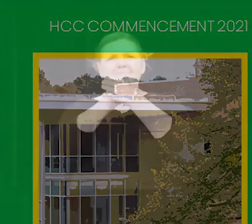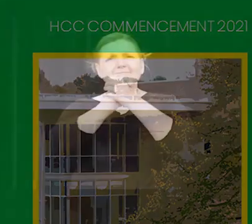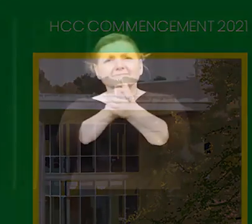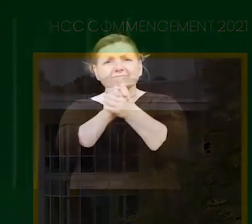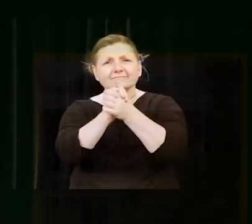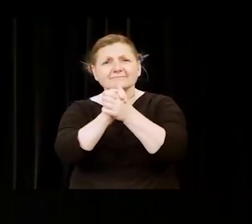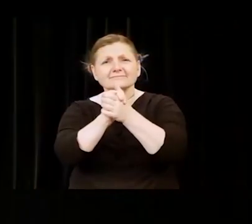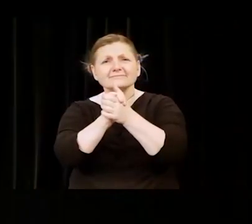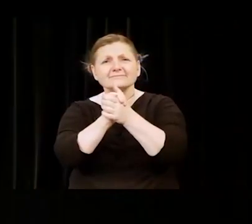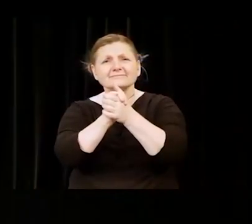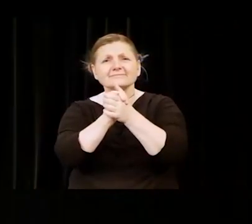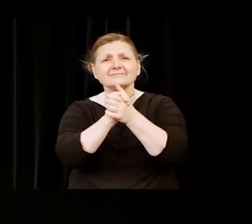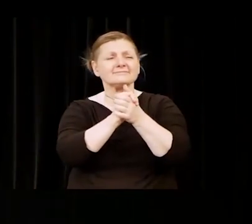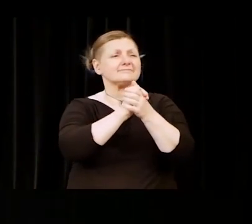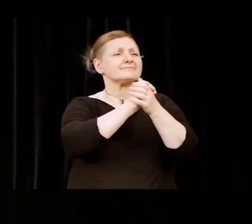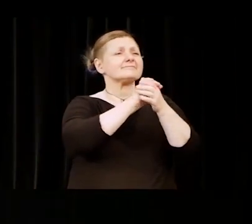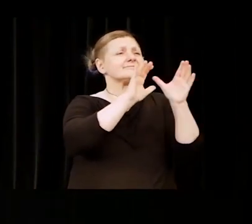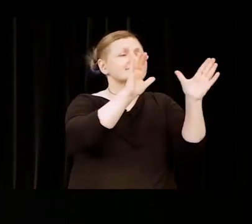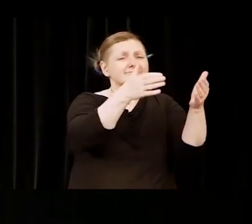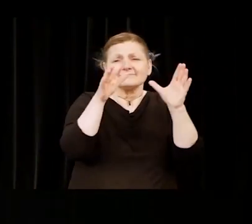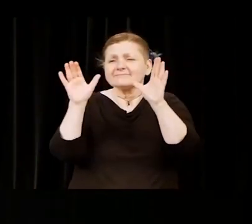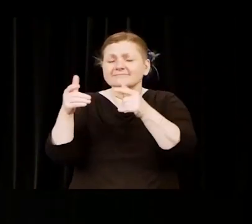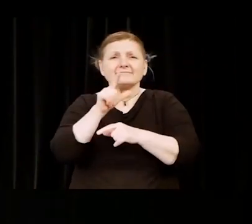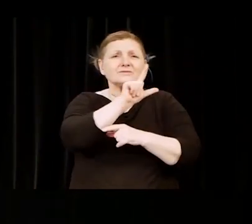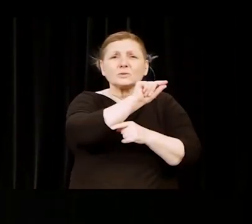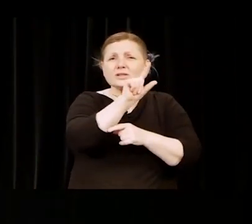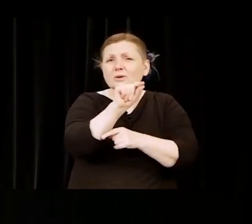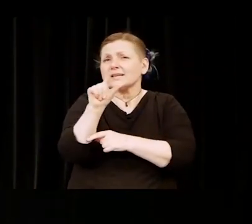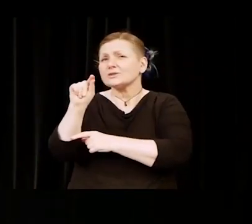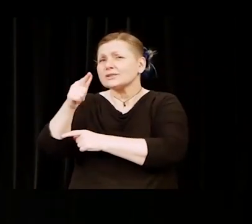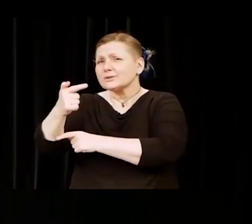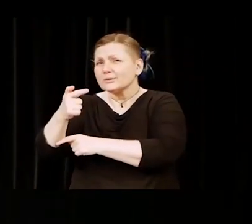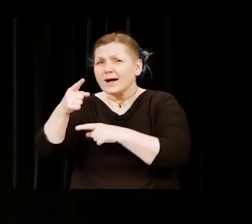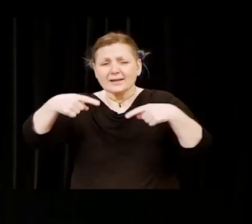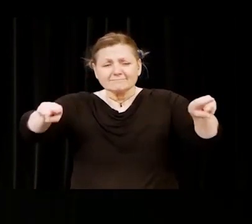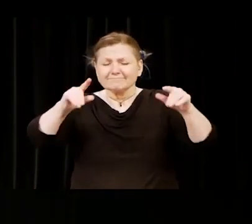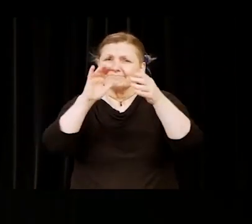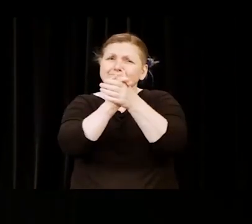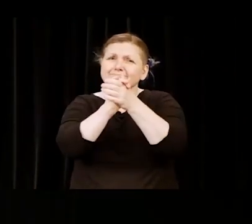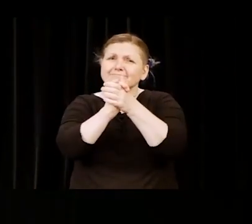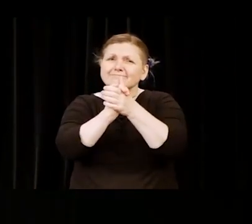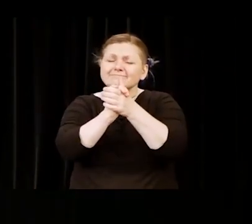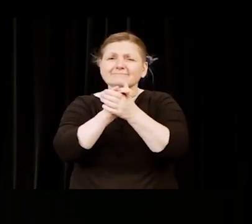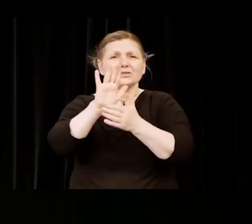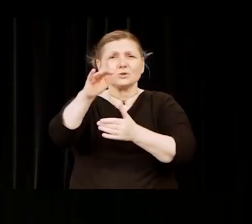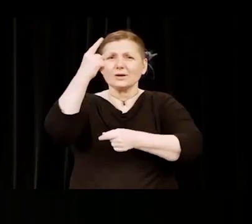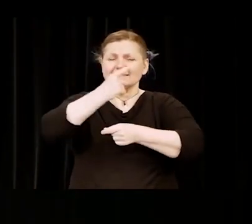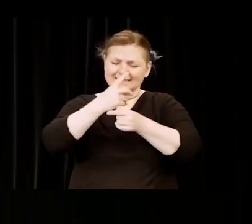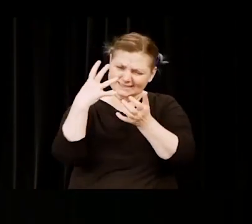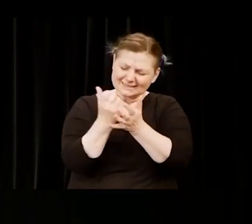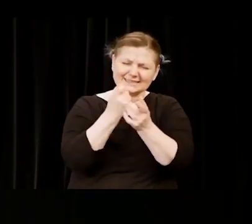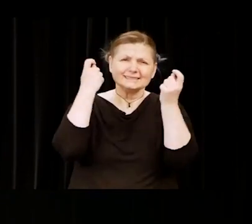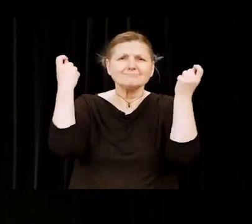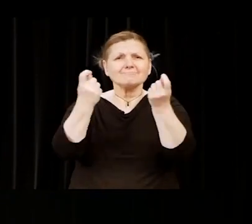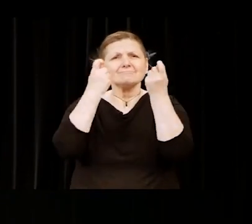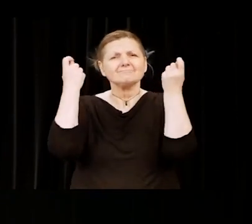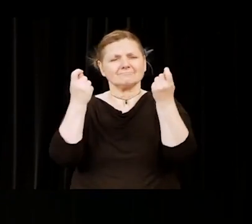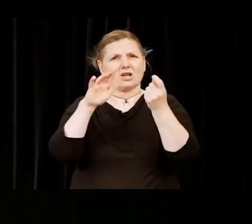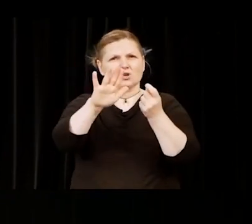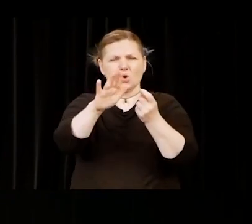Congratulations HCC classes of 2020 and 2021. This is your day to celebrate the effort and dedication